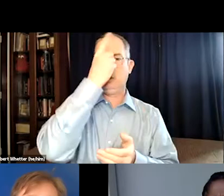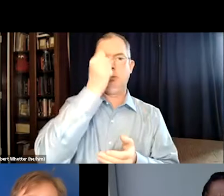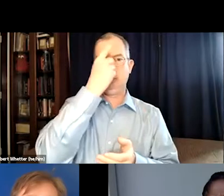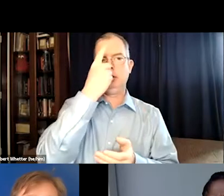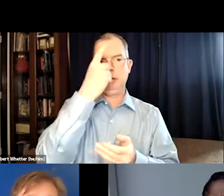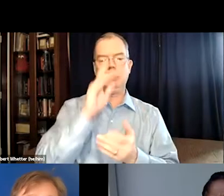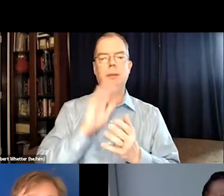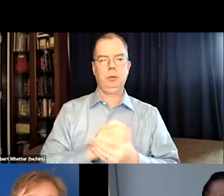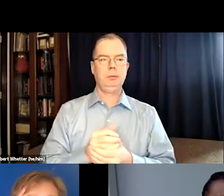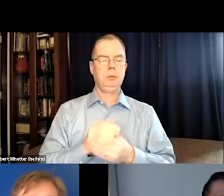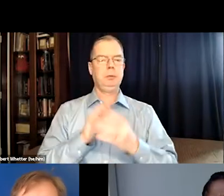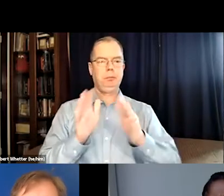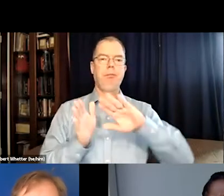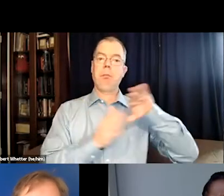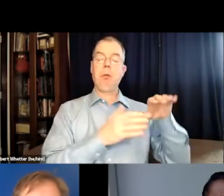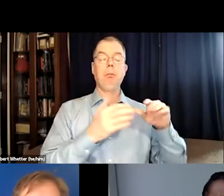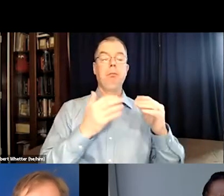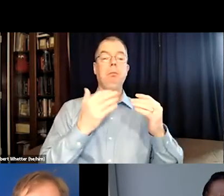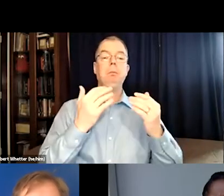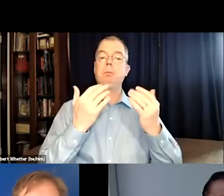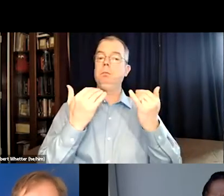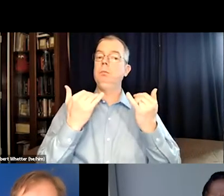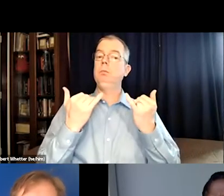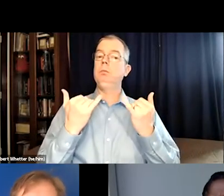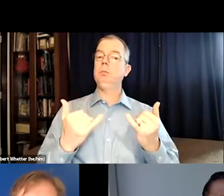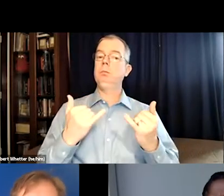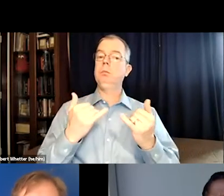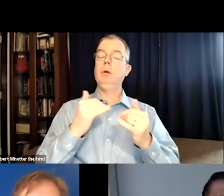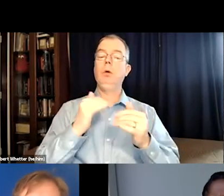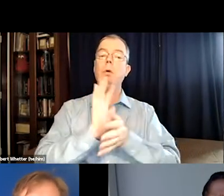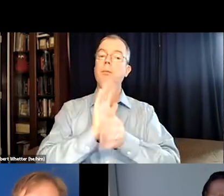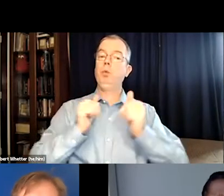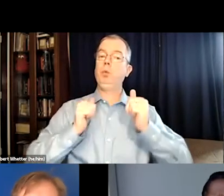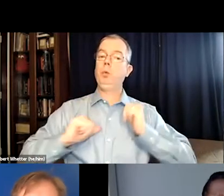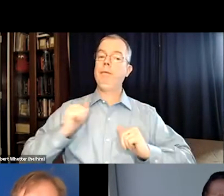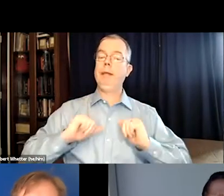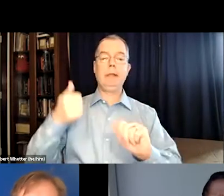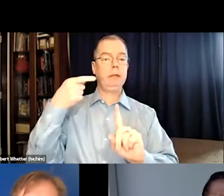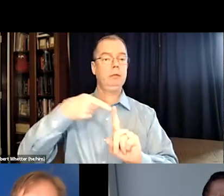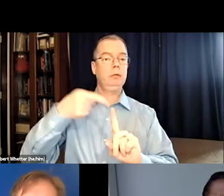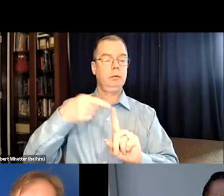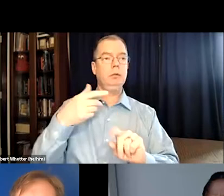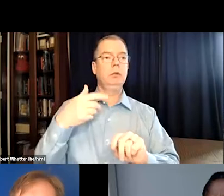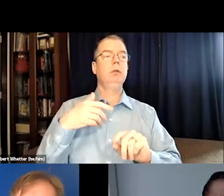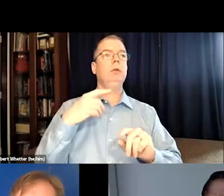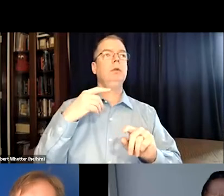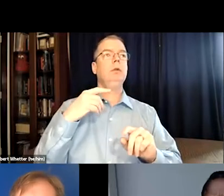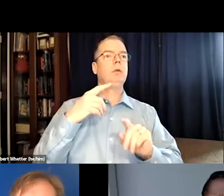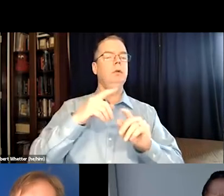they can benefit from captioning because they can understand English a bit better. And so now regarding movie theaters,